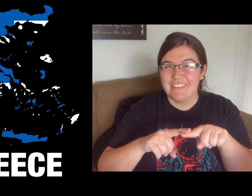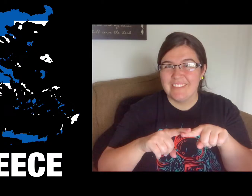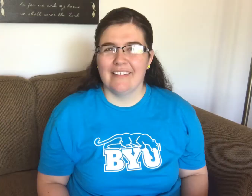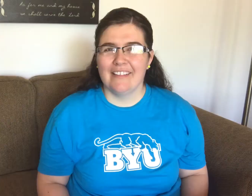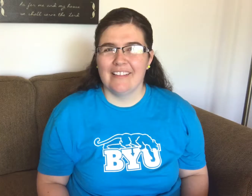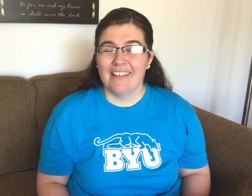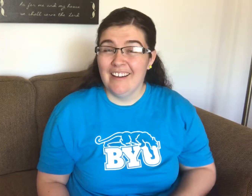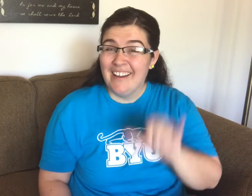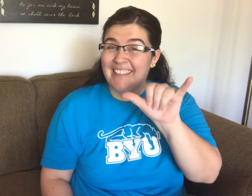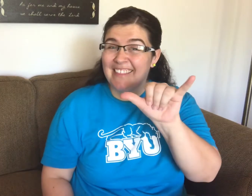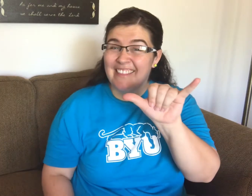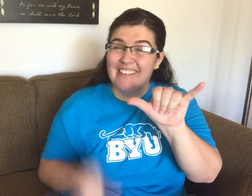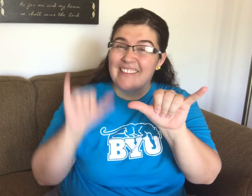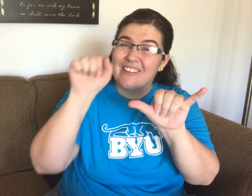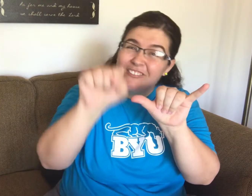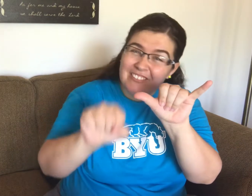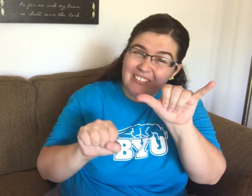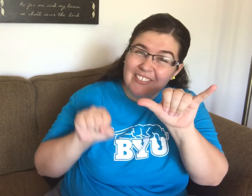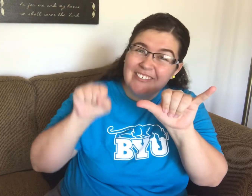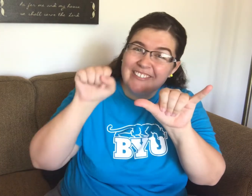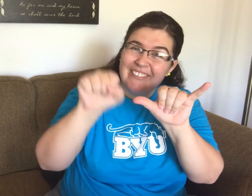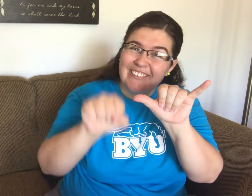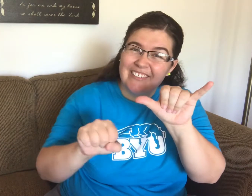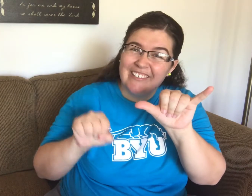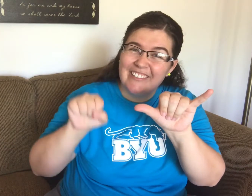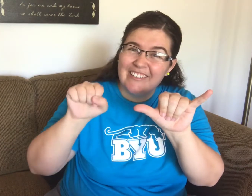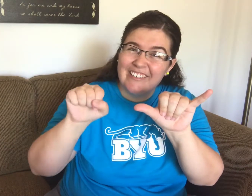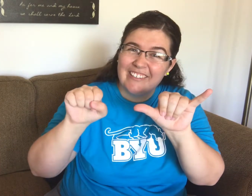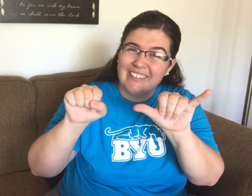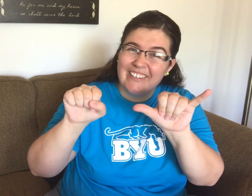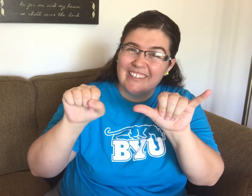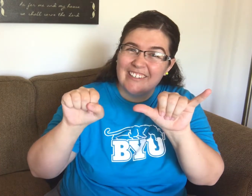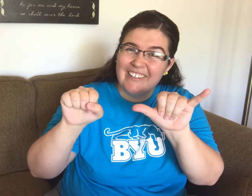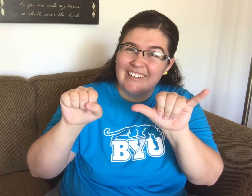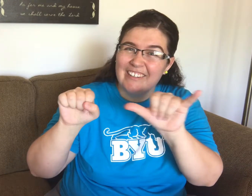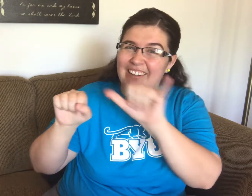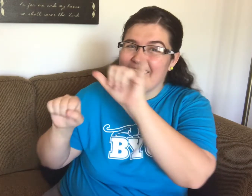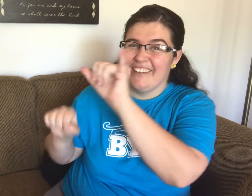Greek Sign Language for YOUTUBE